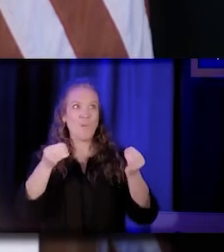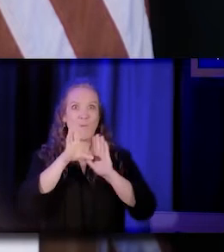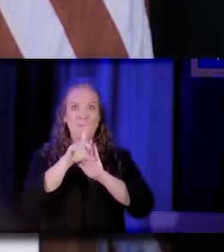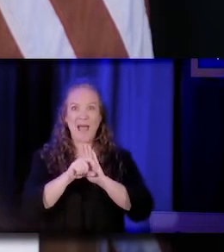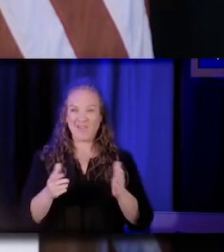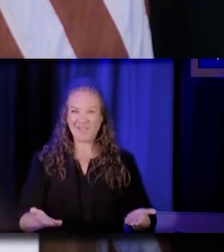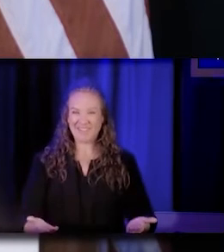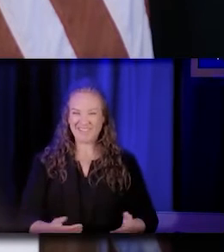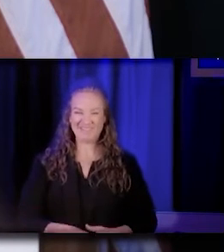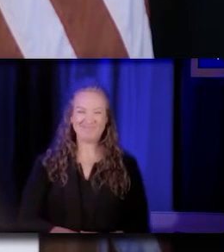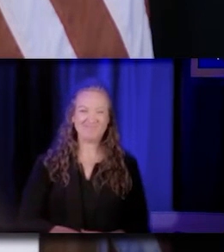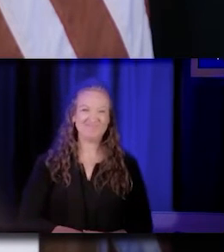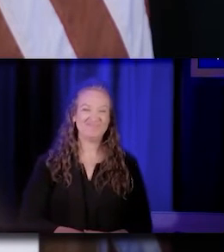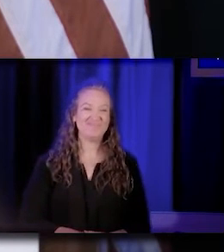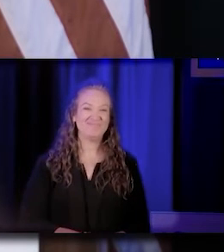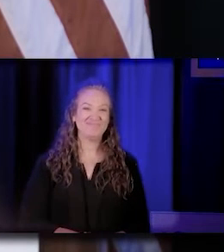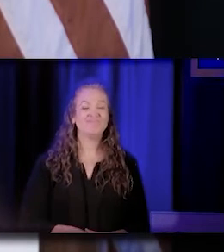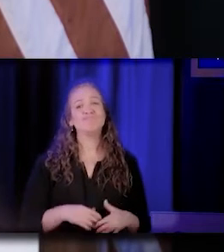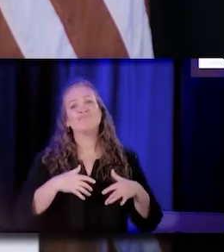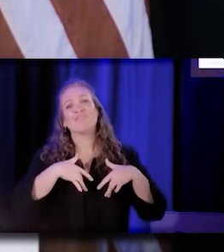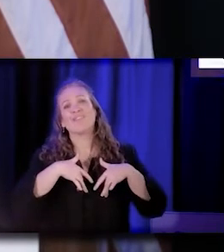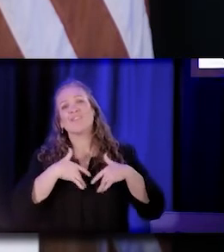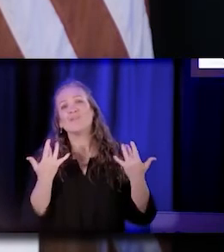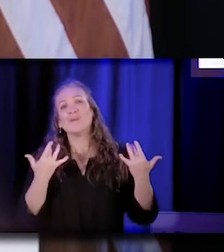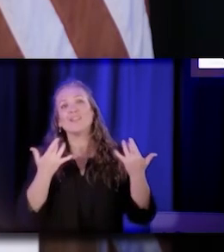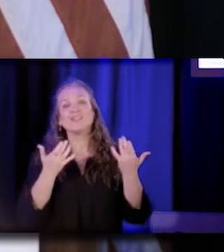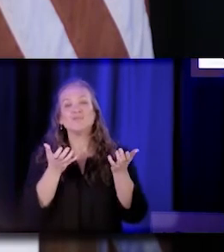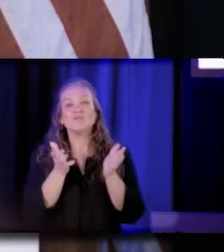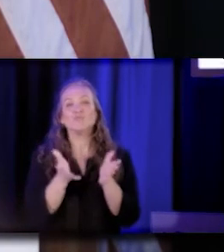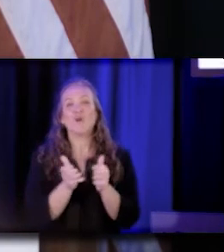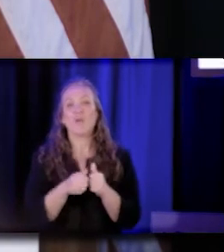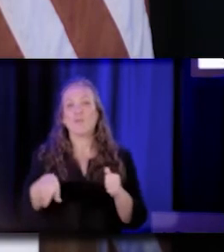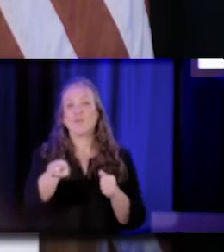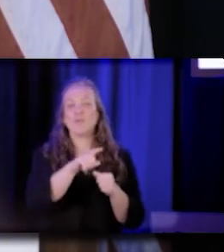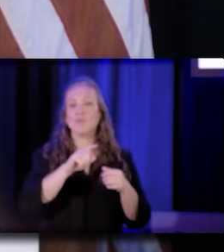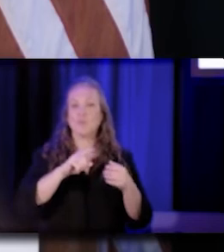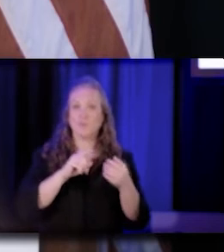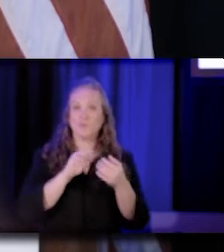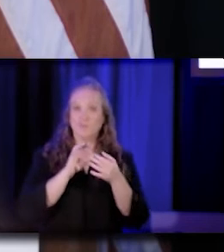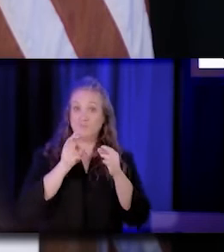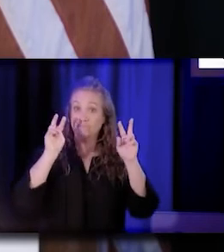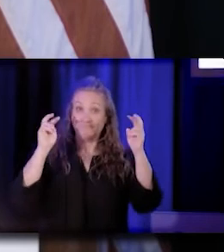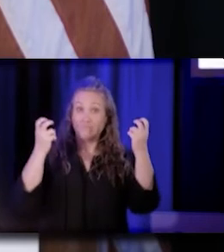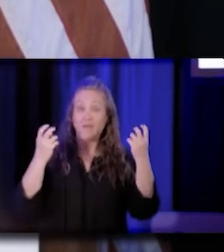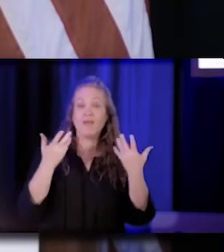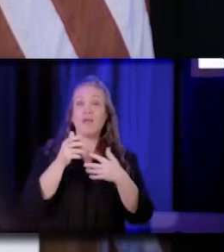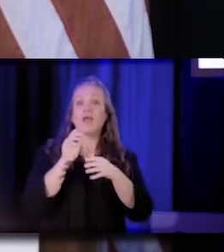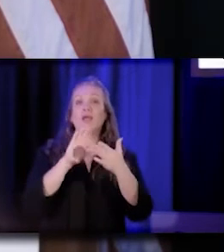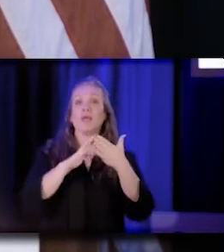So I am thrilled to be able to talk to you today about the community health worker workforce.